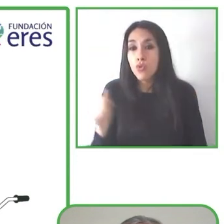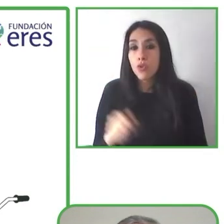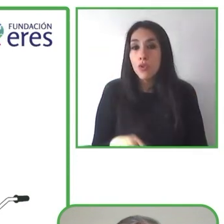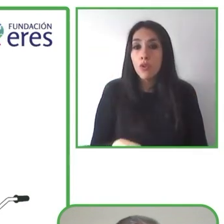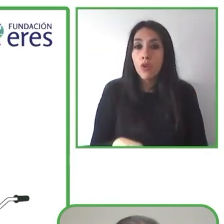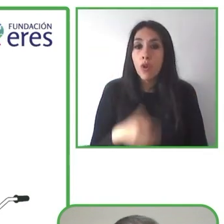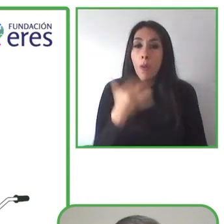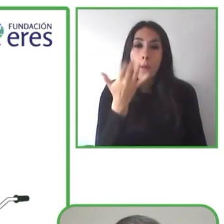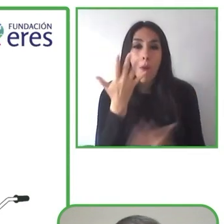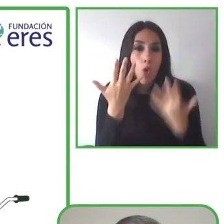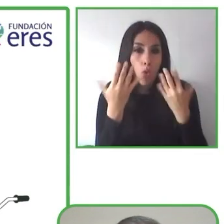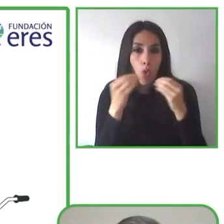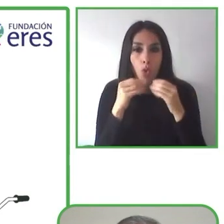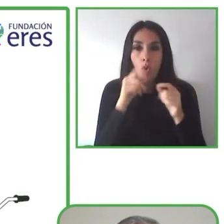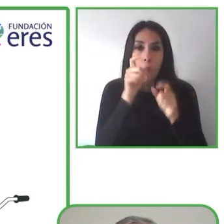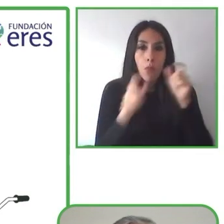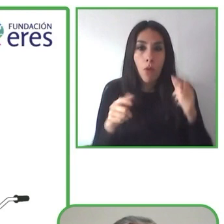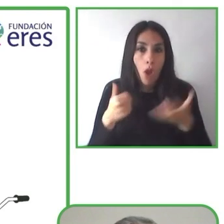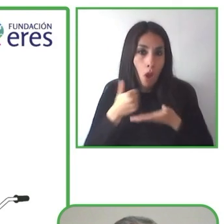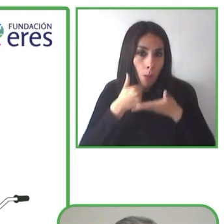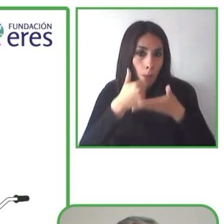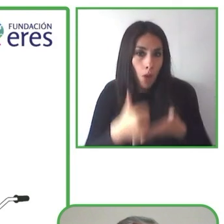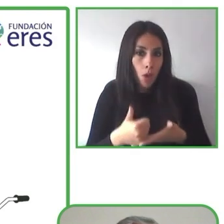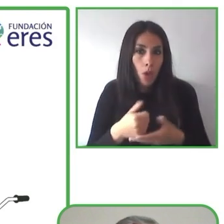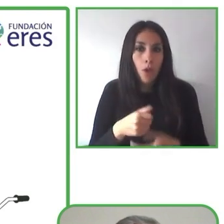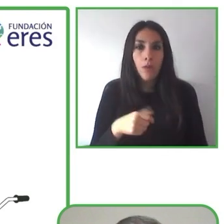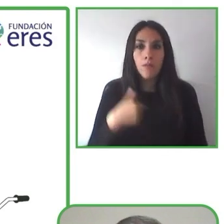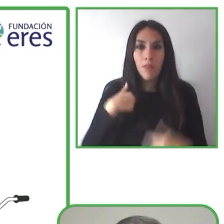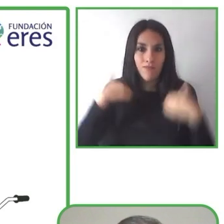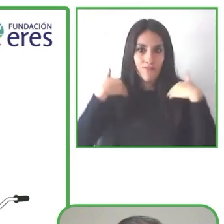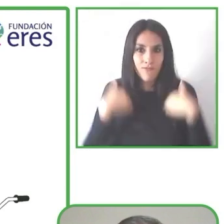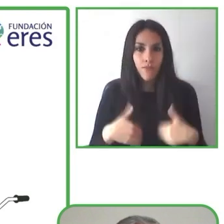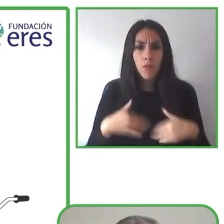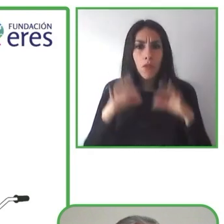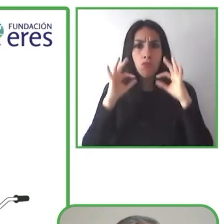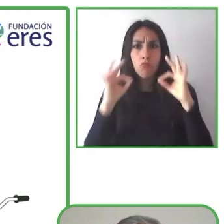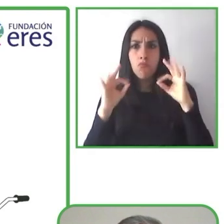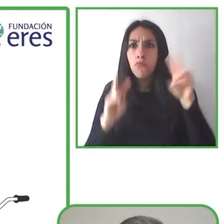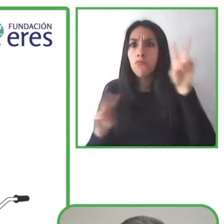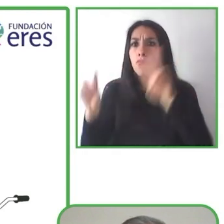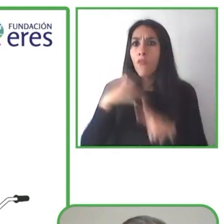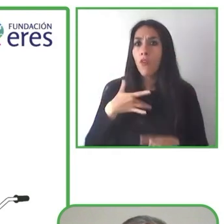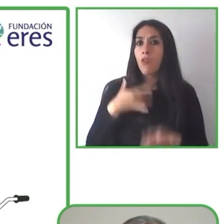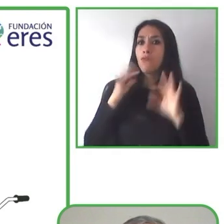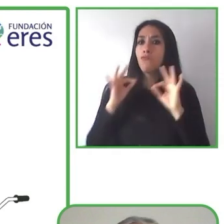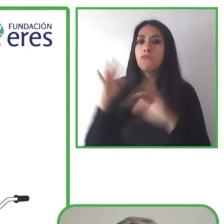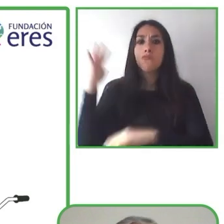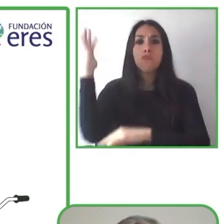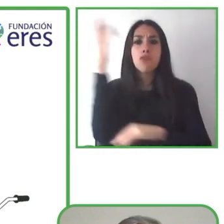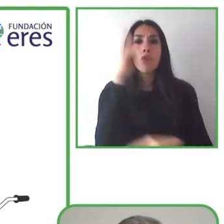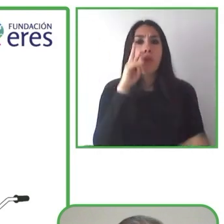a very comfortable experience for people to contemplate and appreciate nature.